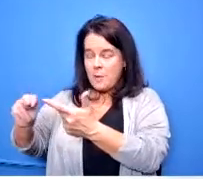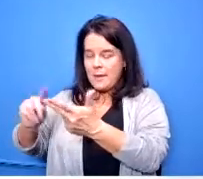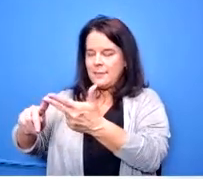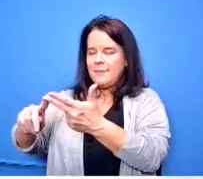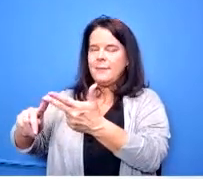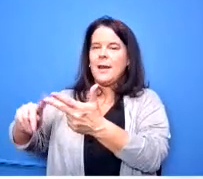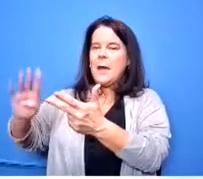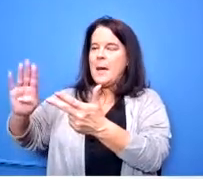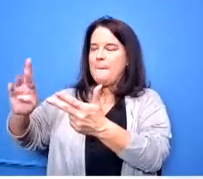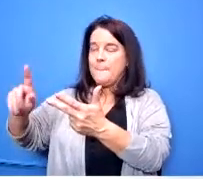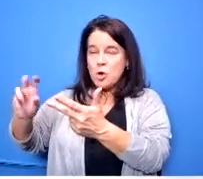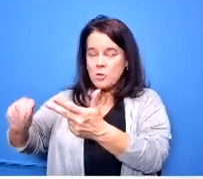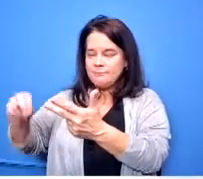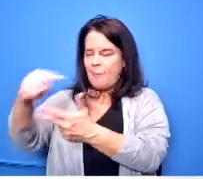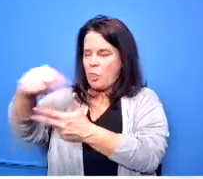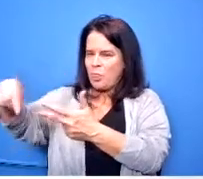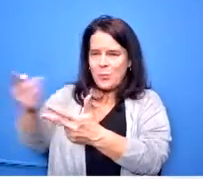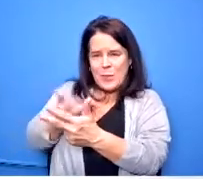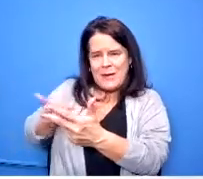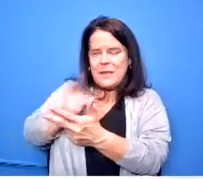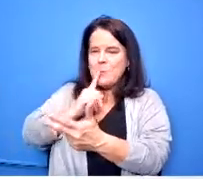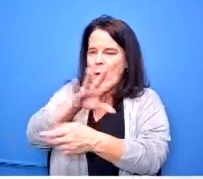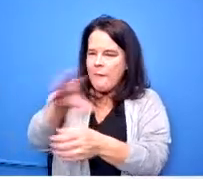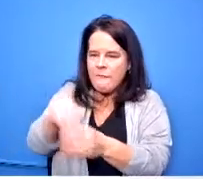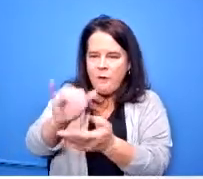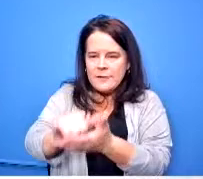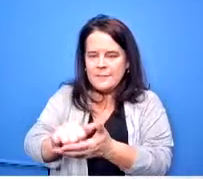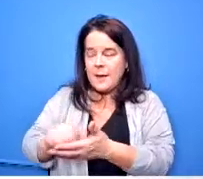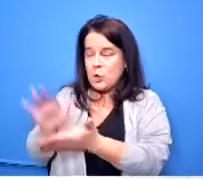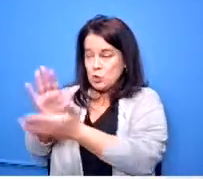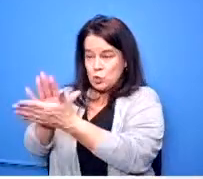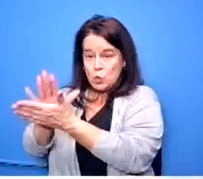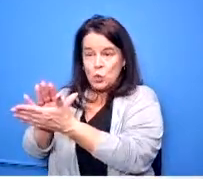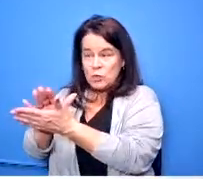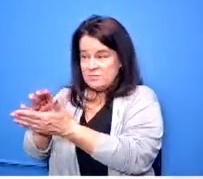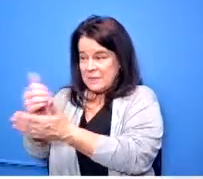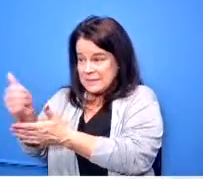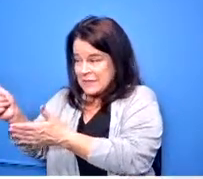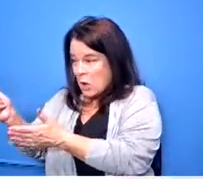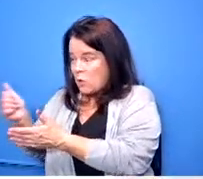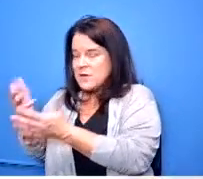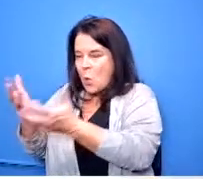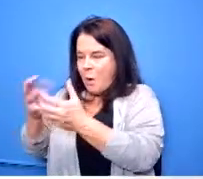so that for those schools that want to add things or look for people with a certain